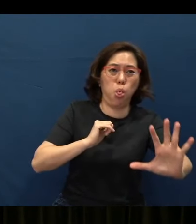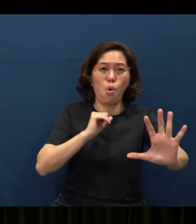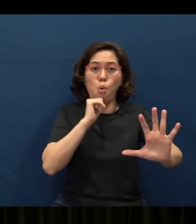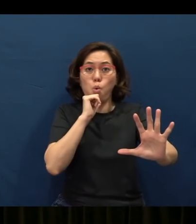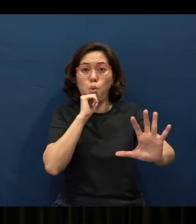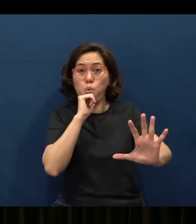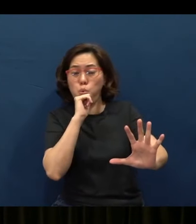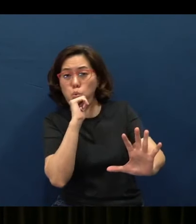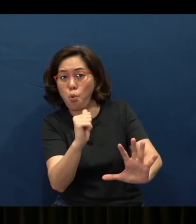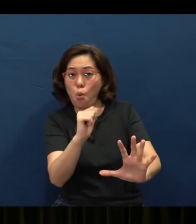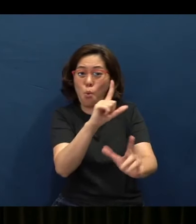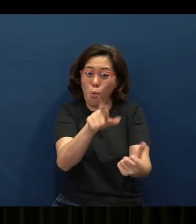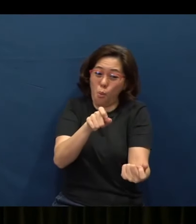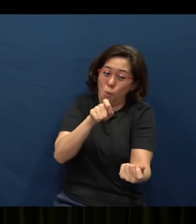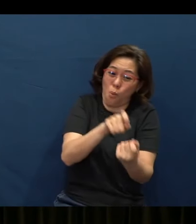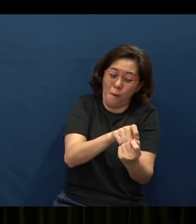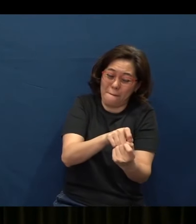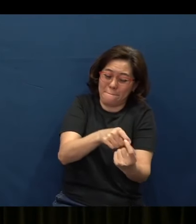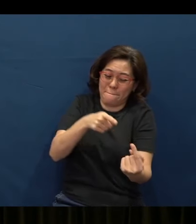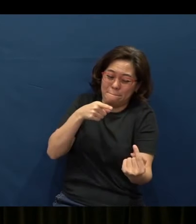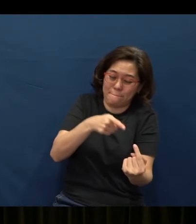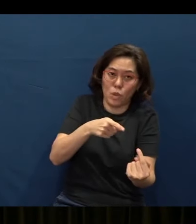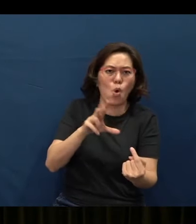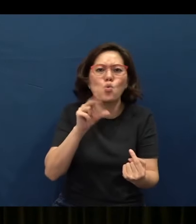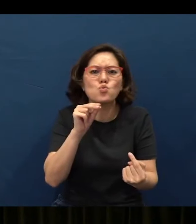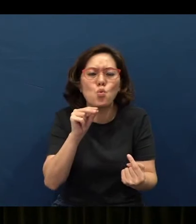Instead, as proverbs, they are made purposely short,